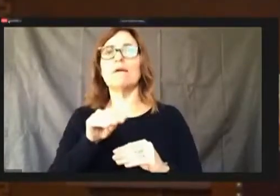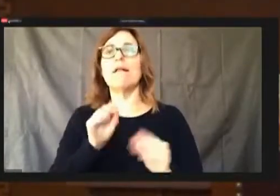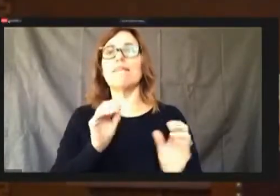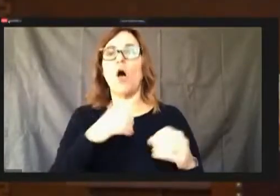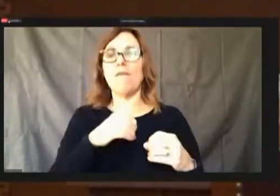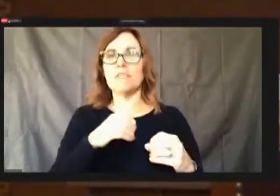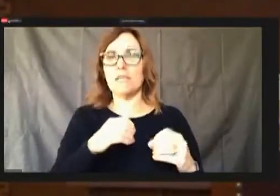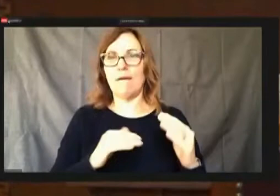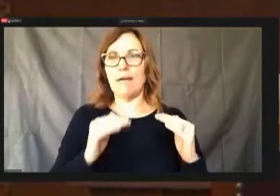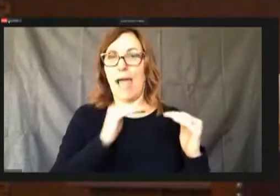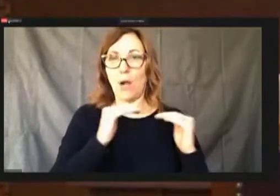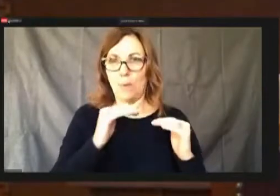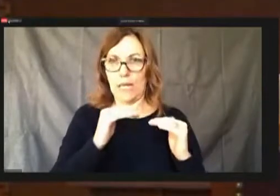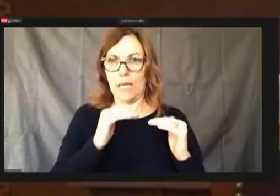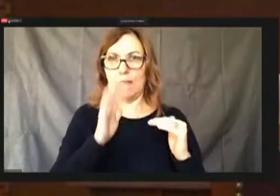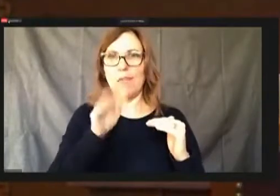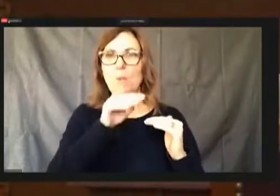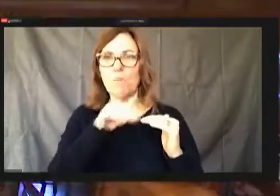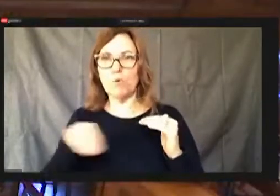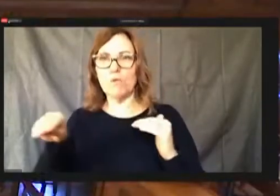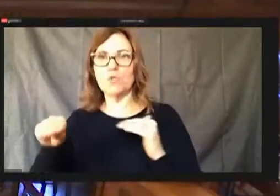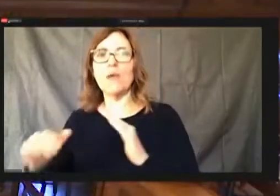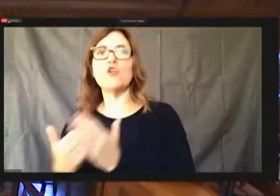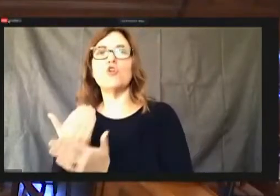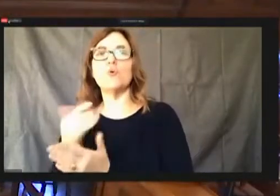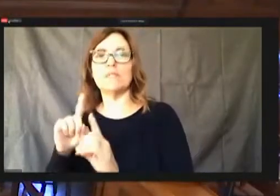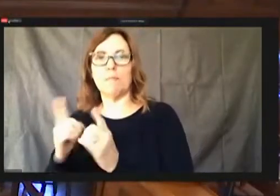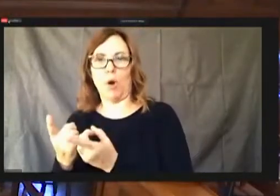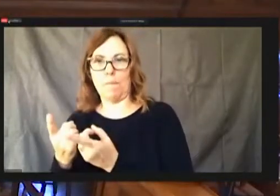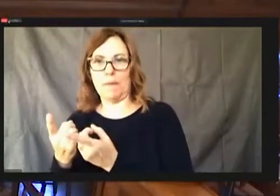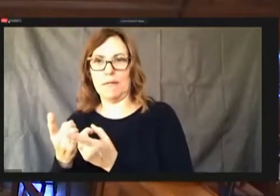So if eliminated, Office of Equity entirely we're restructuring the mayor's office.